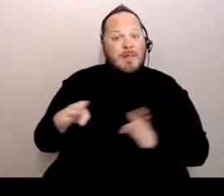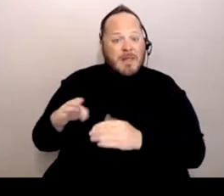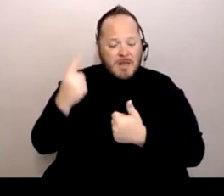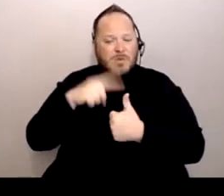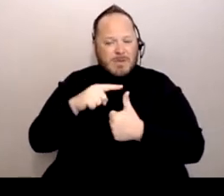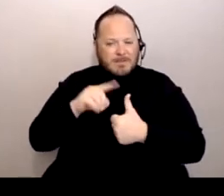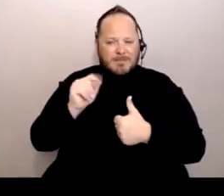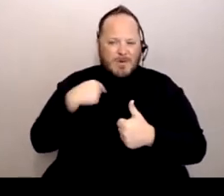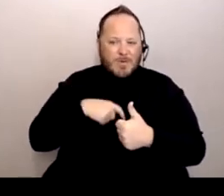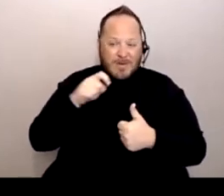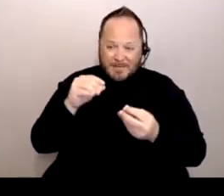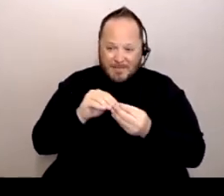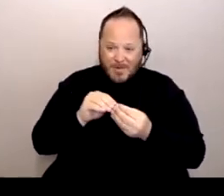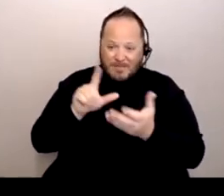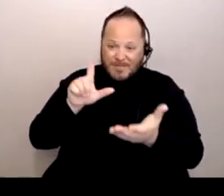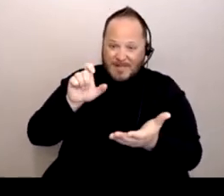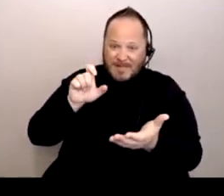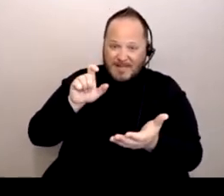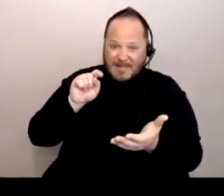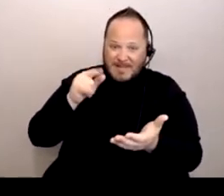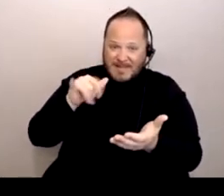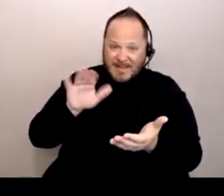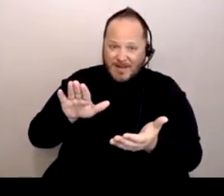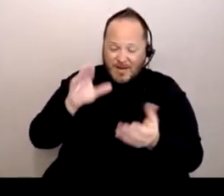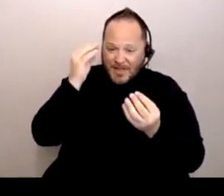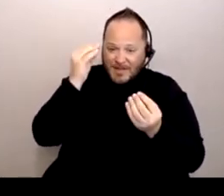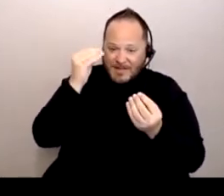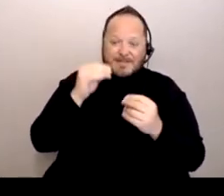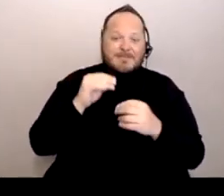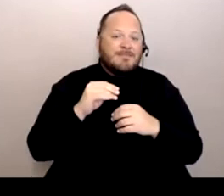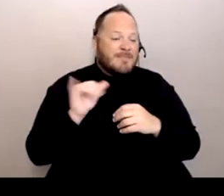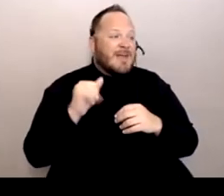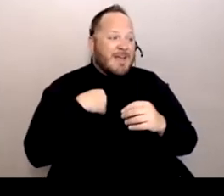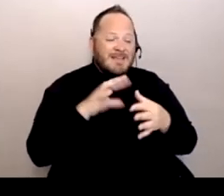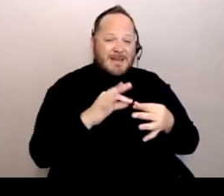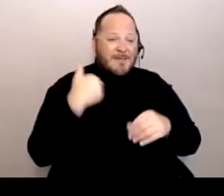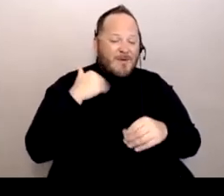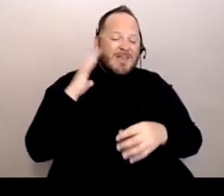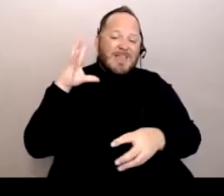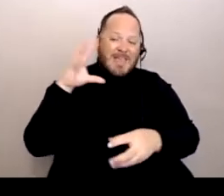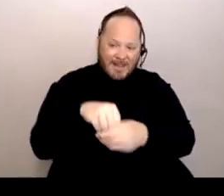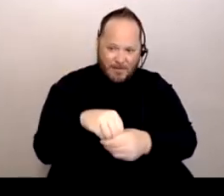Ligia, your thoughts? [Ligia] Like I was saying before, get involved. People don't know what we need